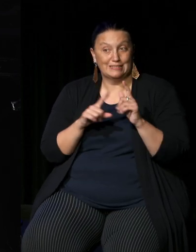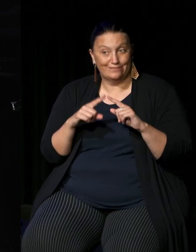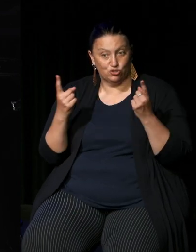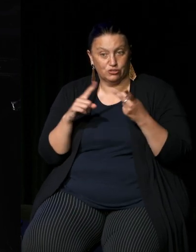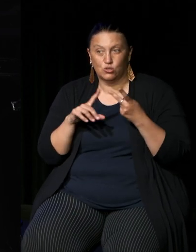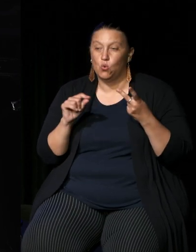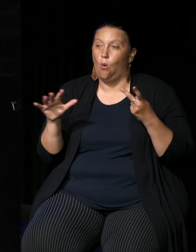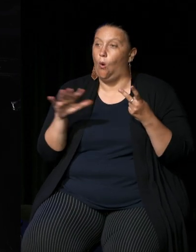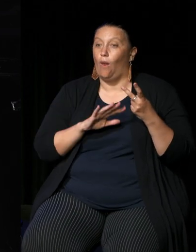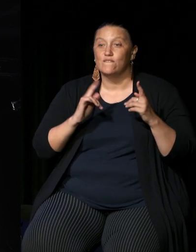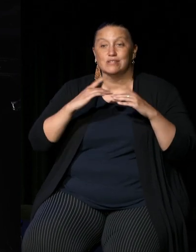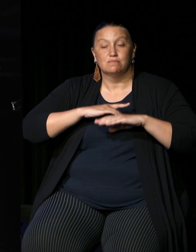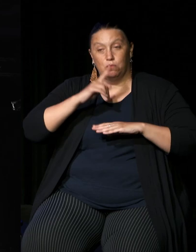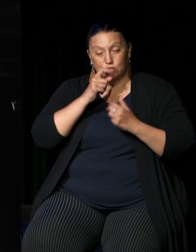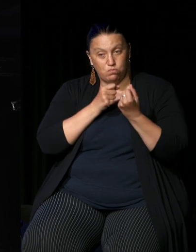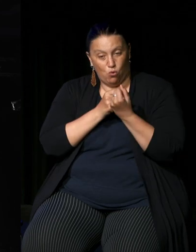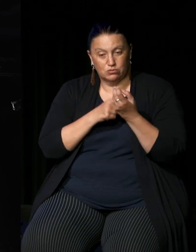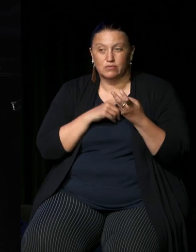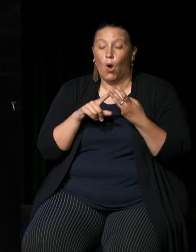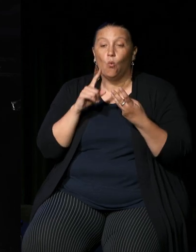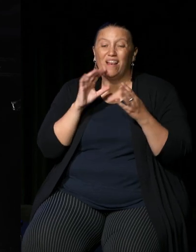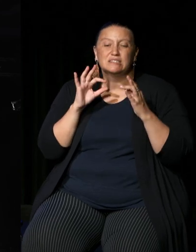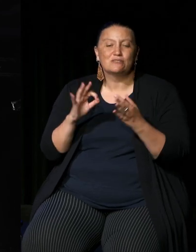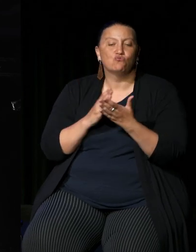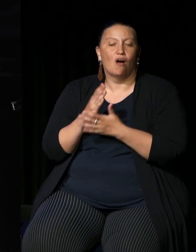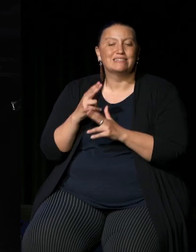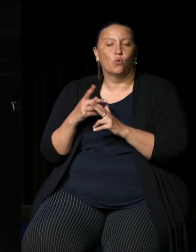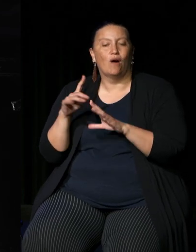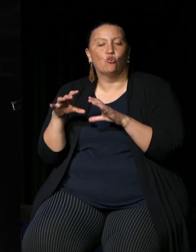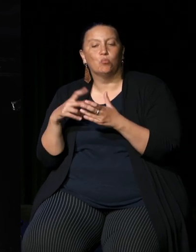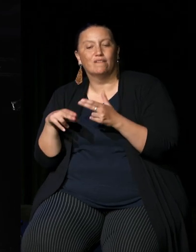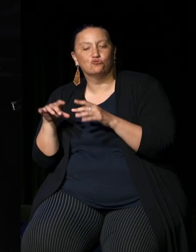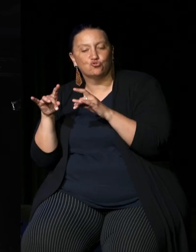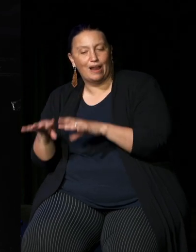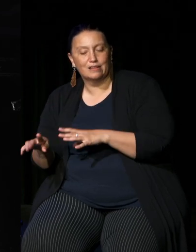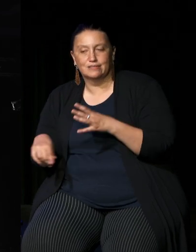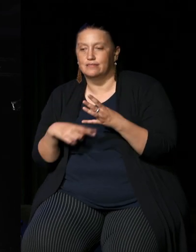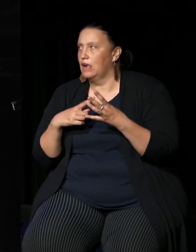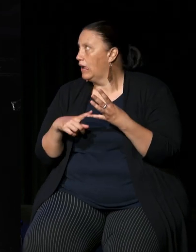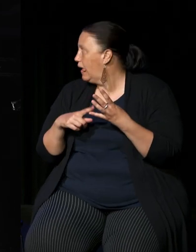will it create special rights for one group of Australians and um my screen's gone out yeah